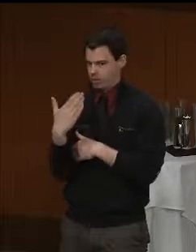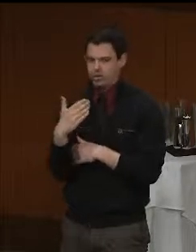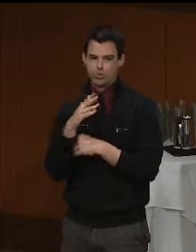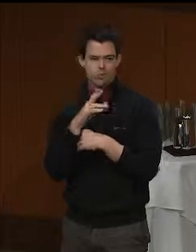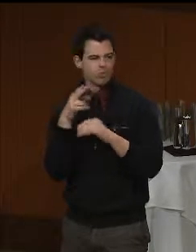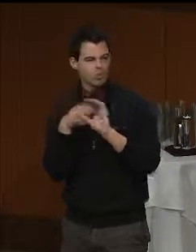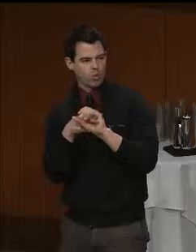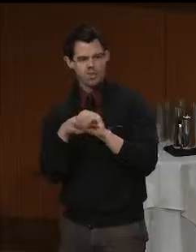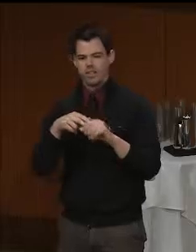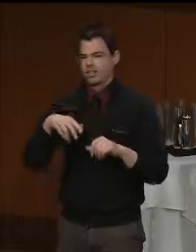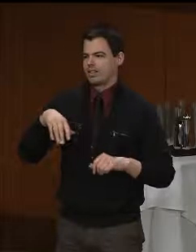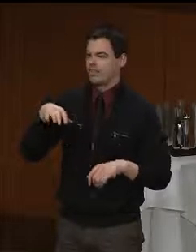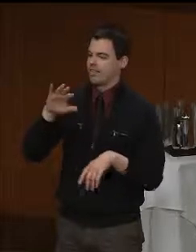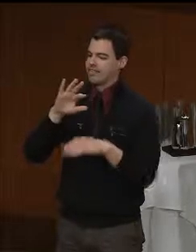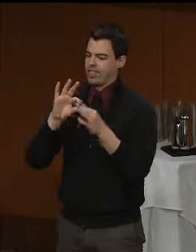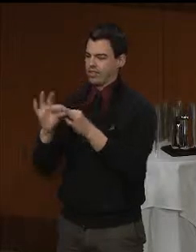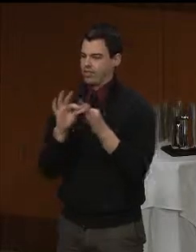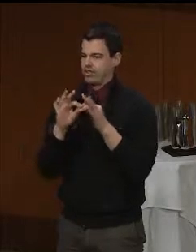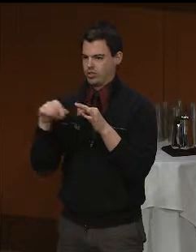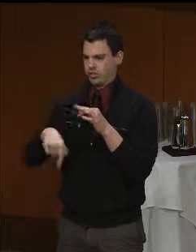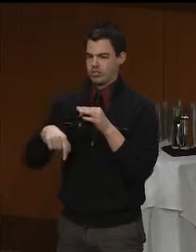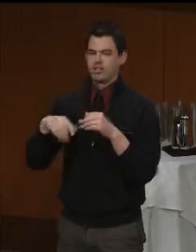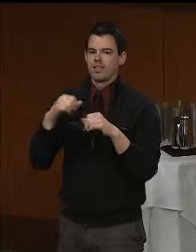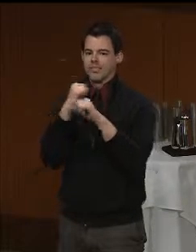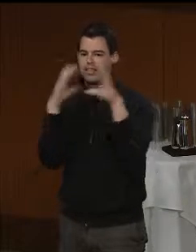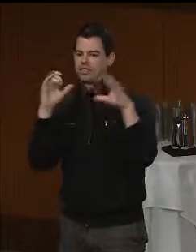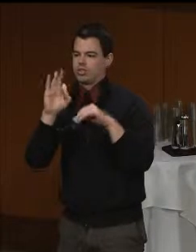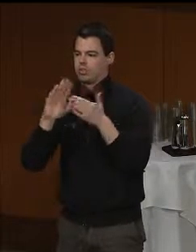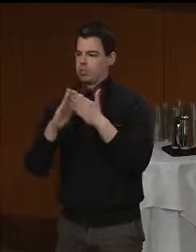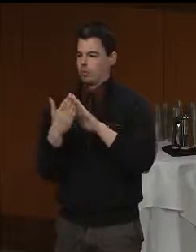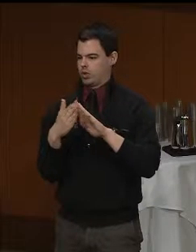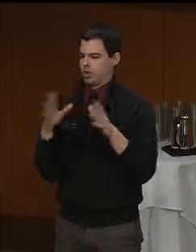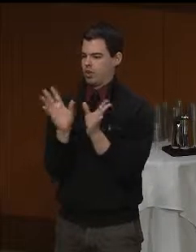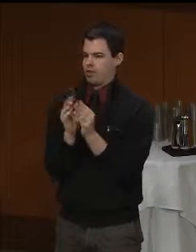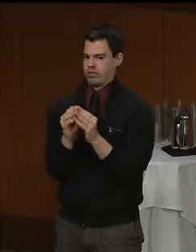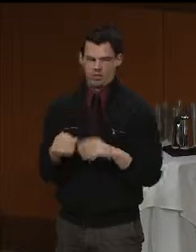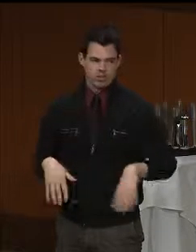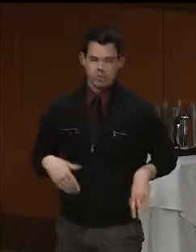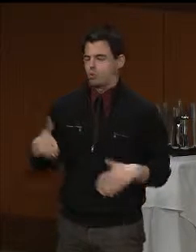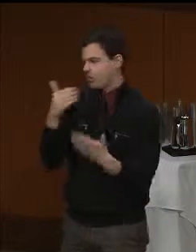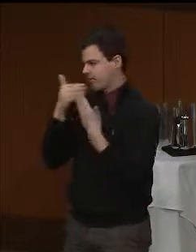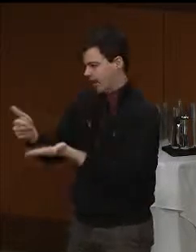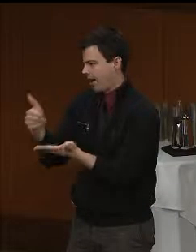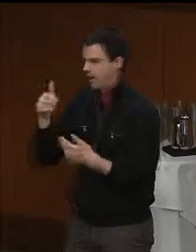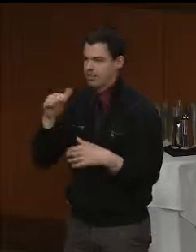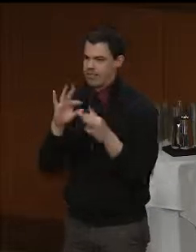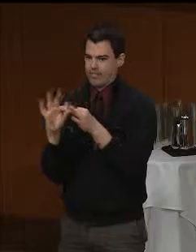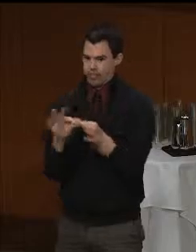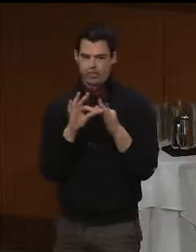of Community conference. I want to acknowledge and thank the Federation for Children with Special Needs for their